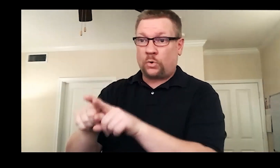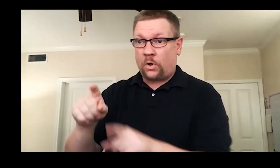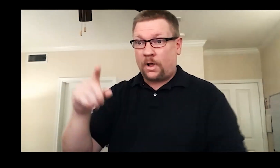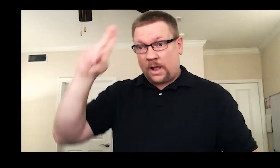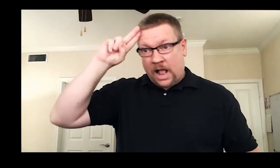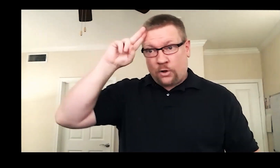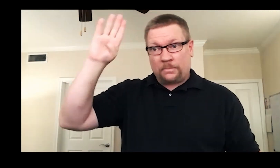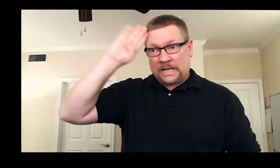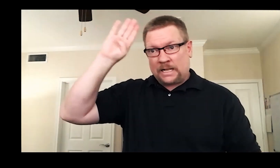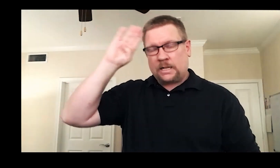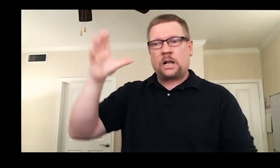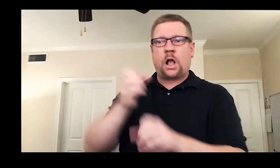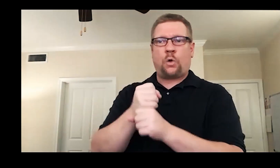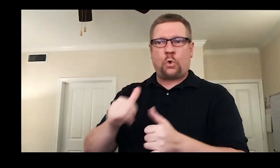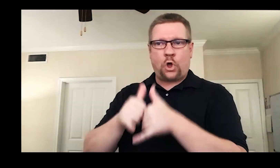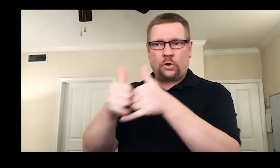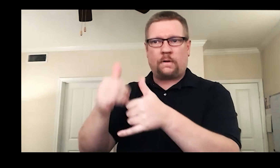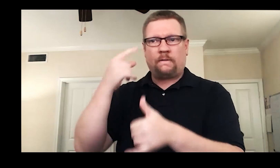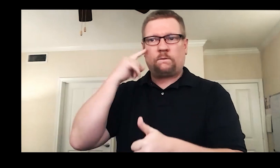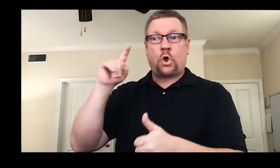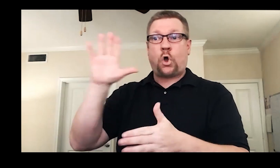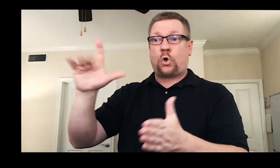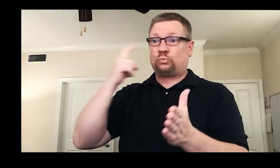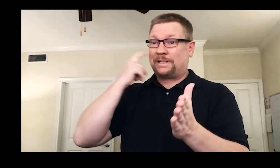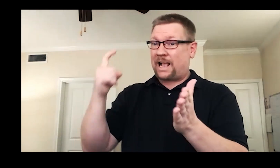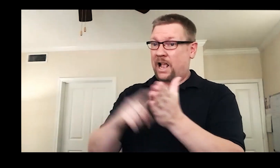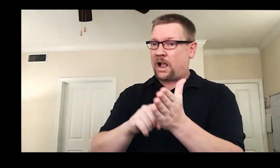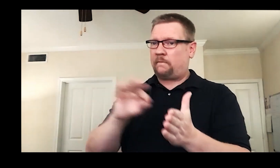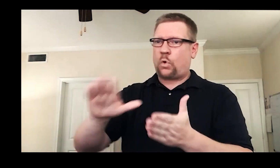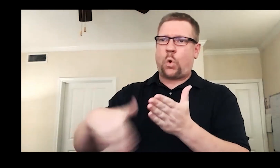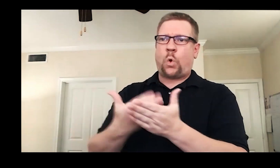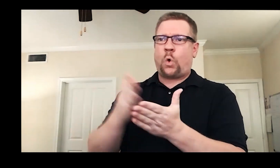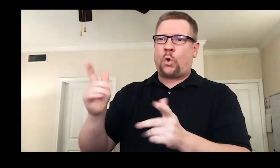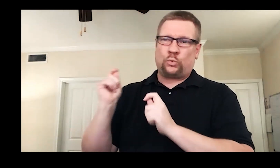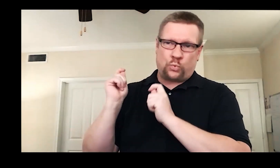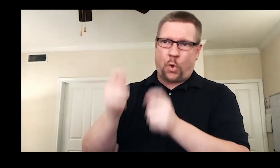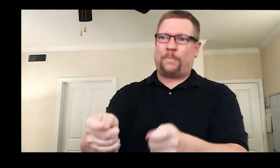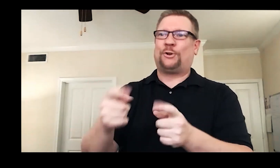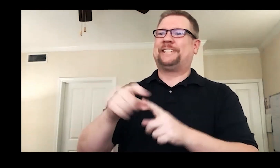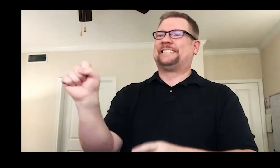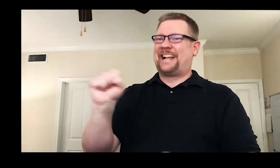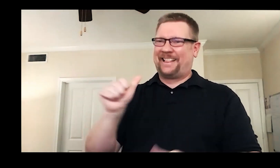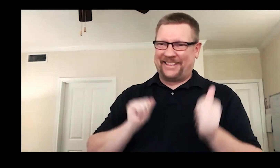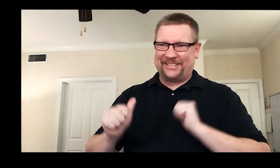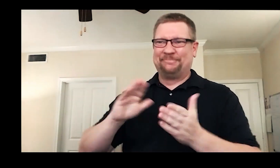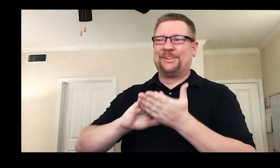as well as both Billy and Howie Seago recognized for their contributions to the theater community